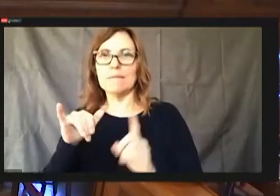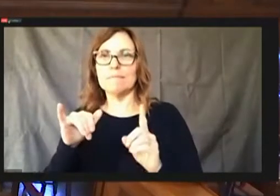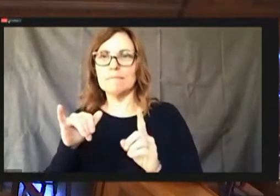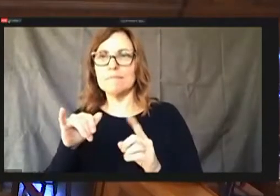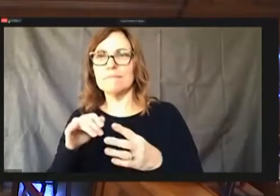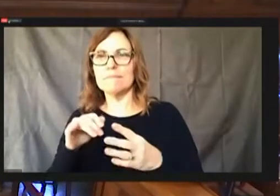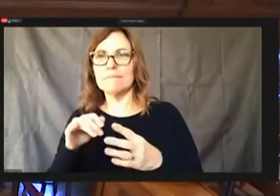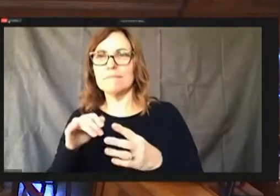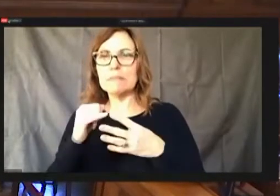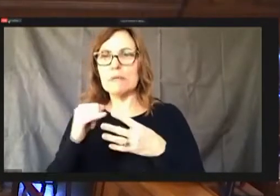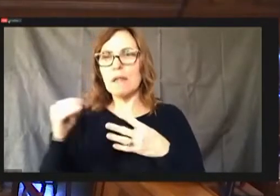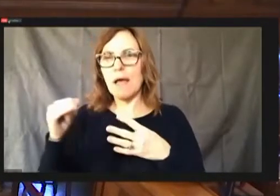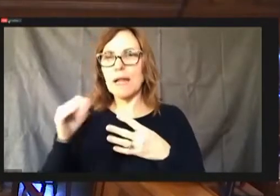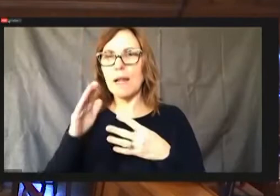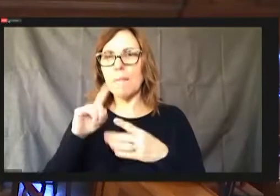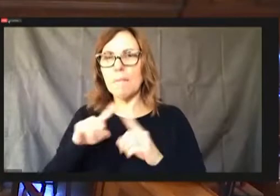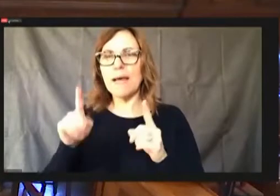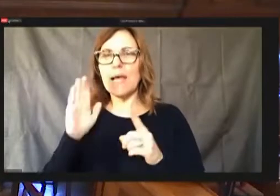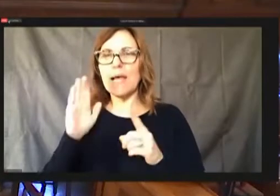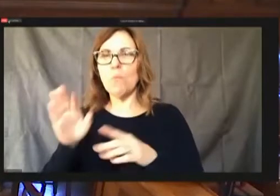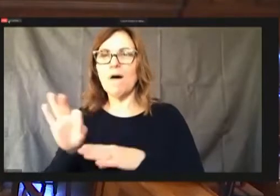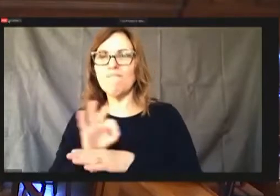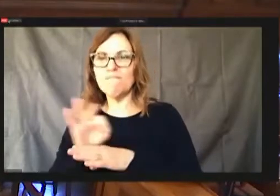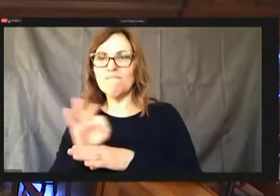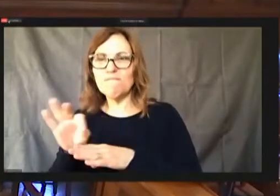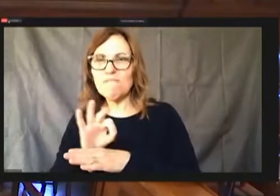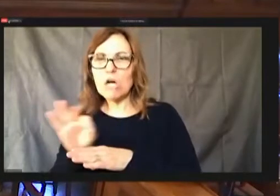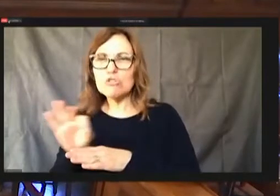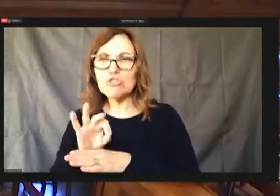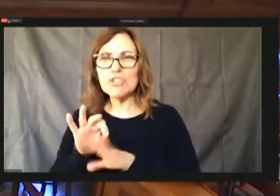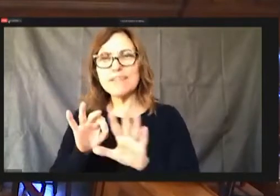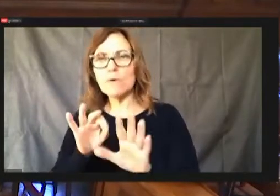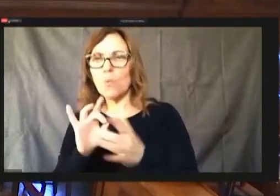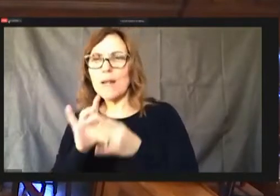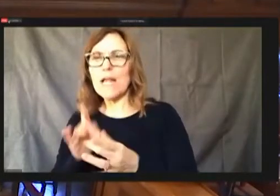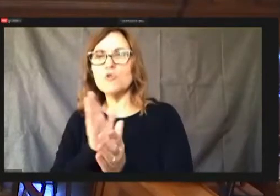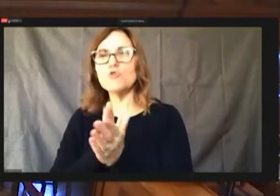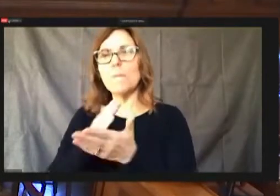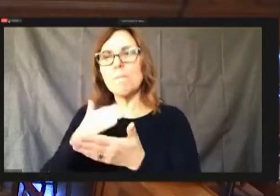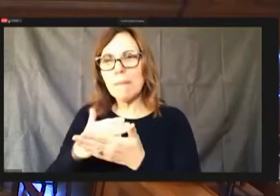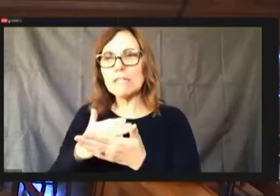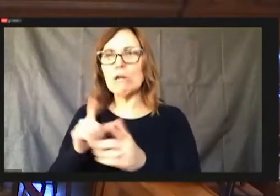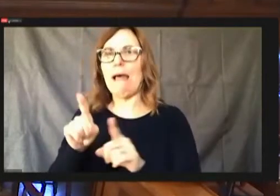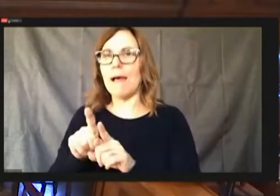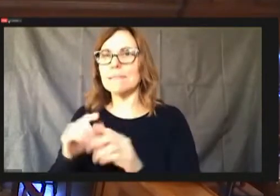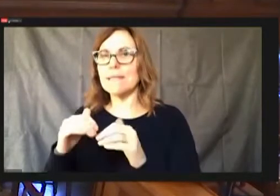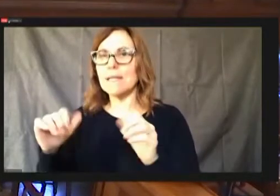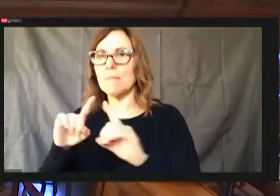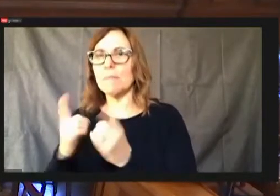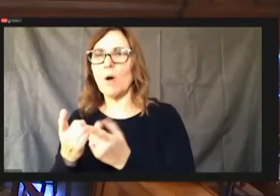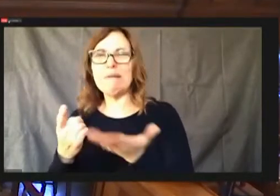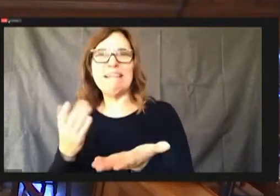budget world as a separate department, and you give me another example of such something we have like that now.